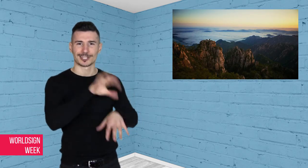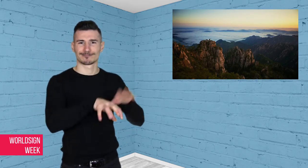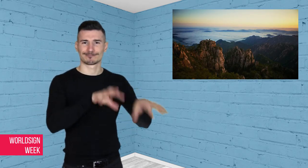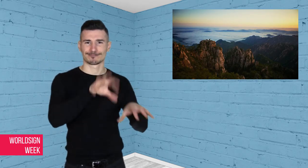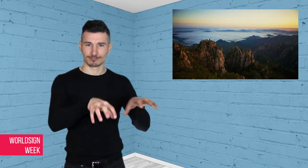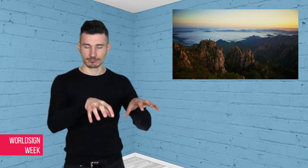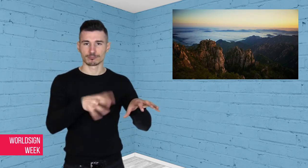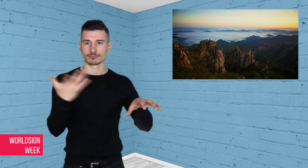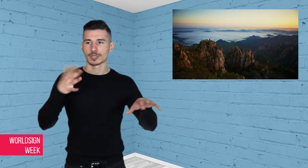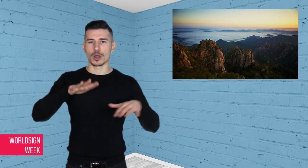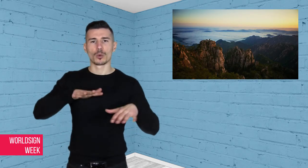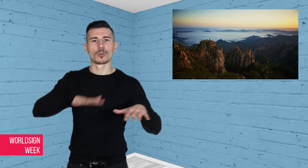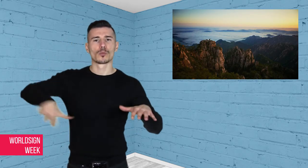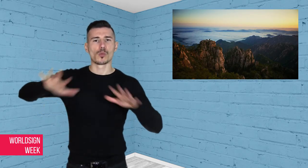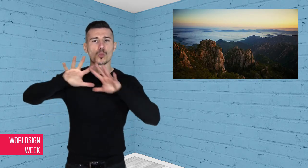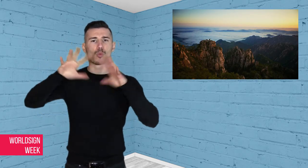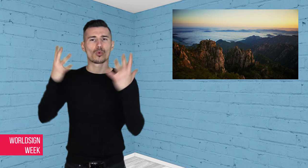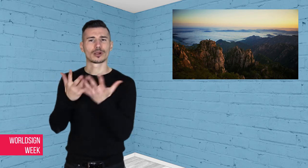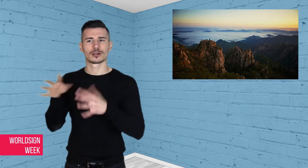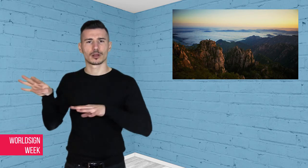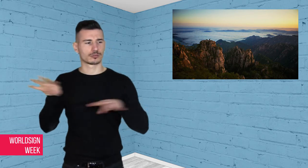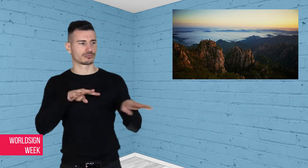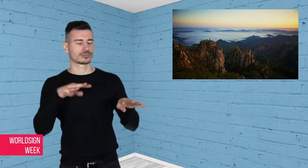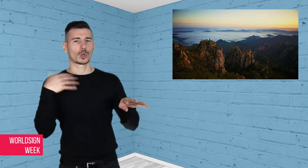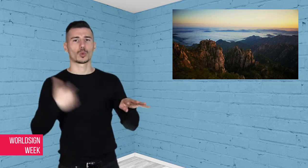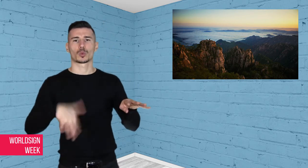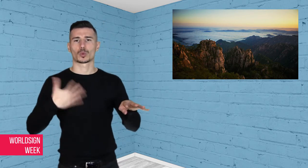positive global attention and